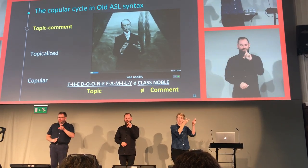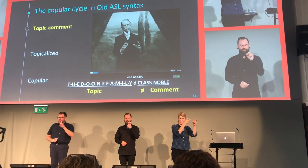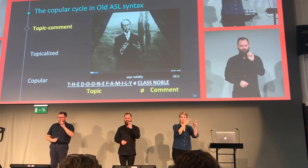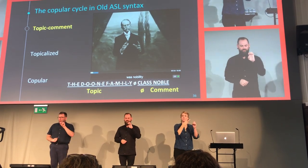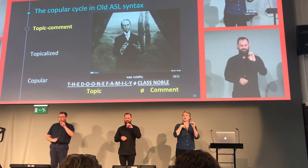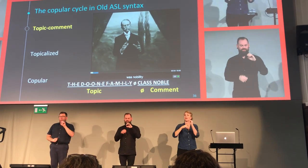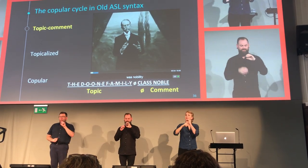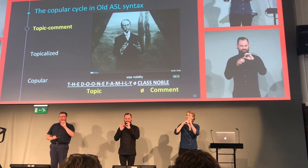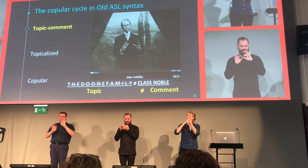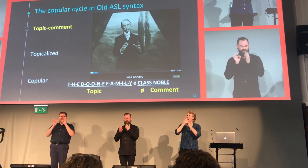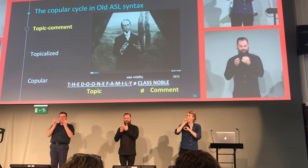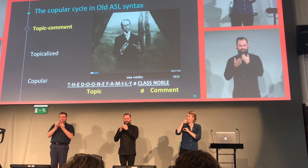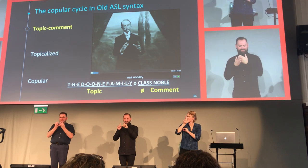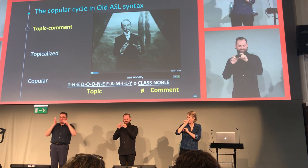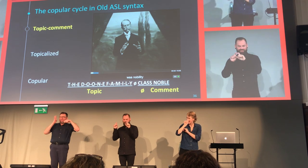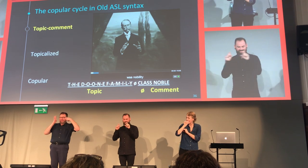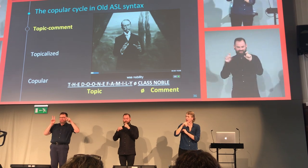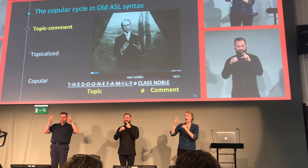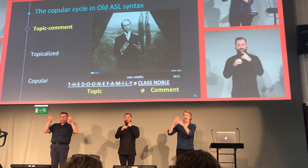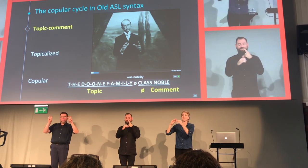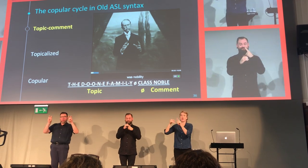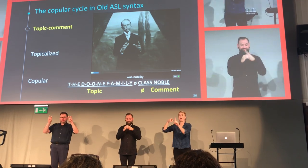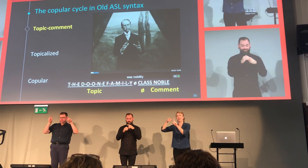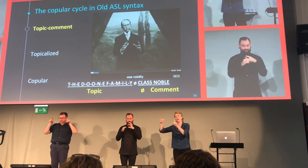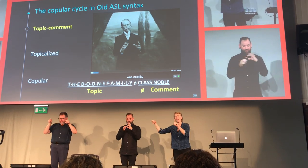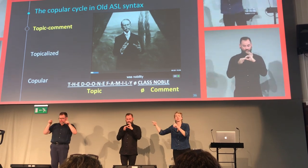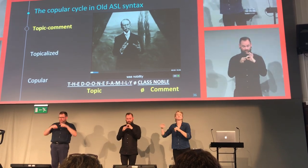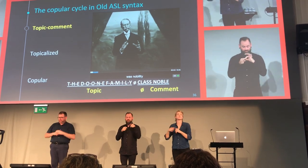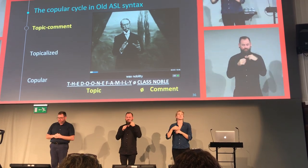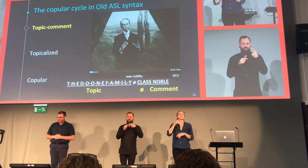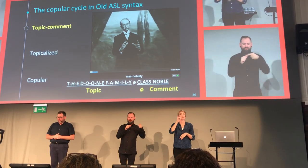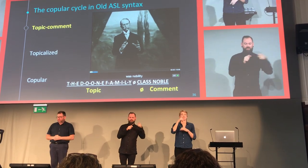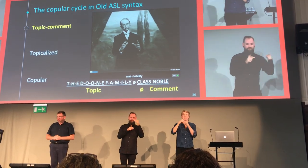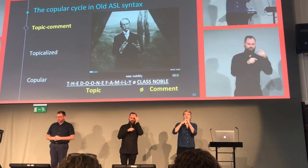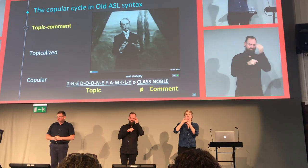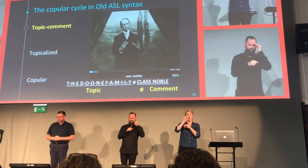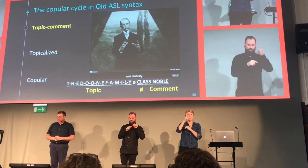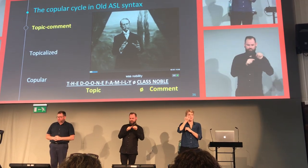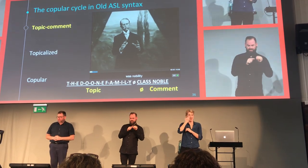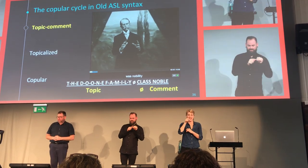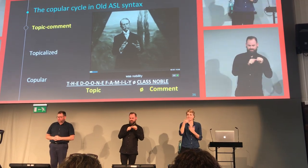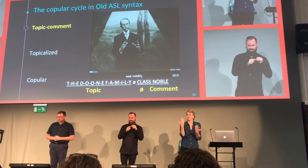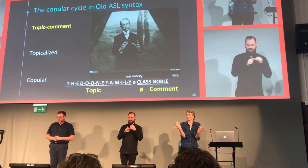"The Doon family" is the topic, zero copula, and then the rest is the comment.